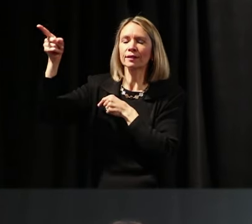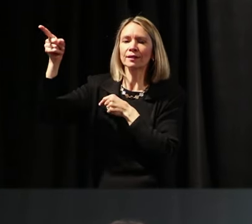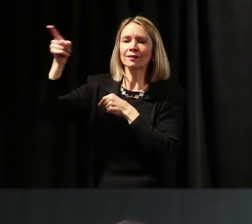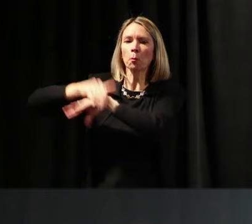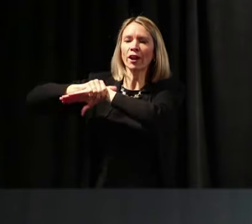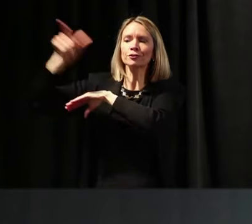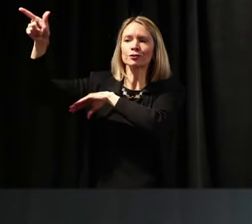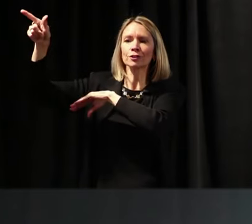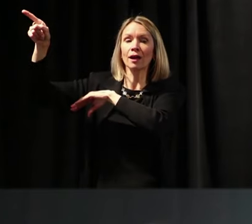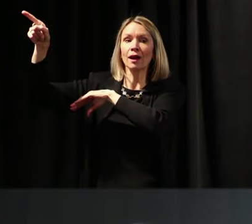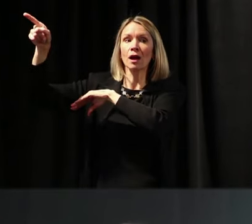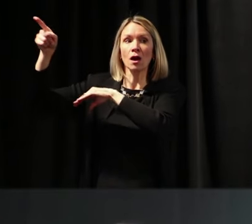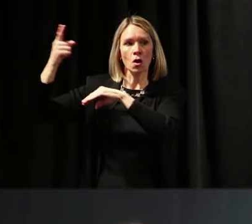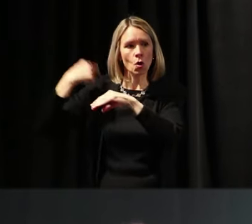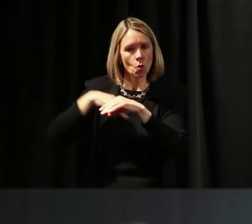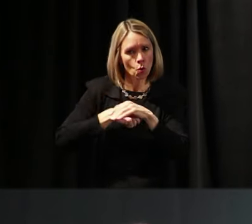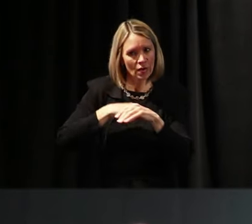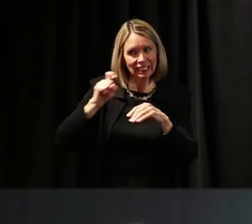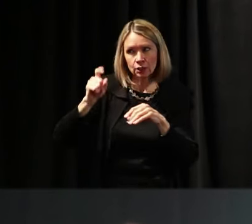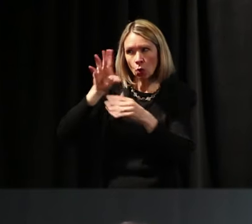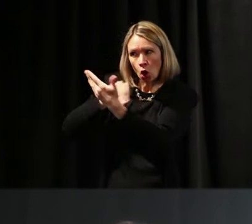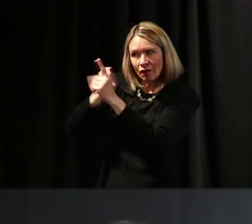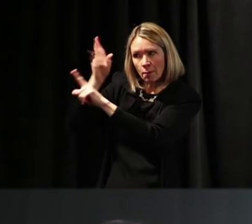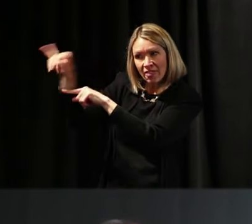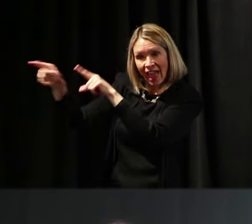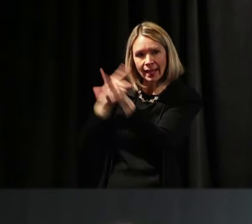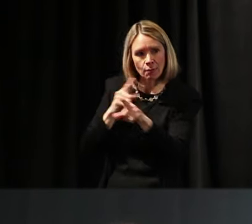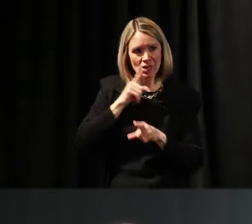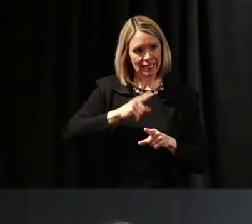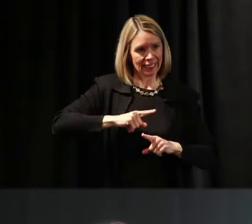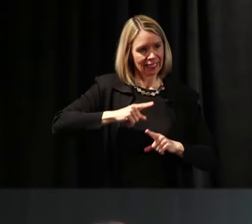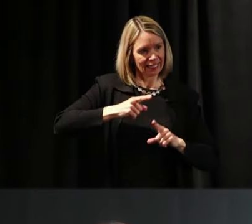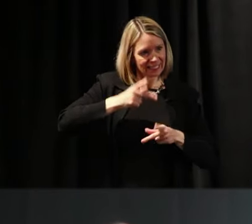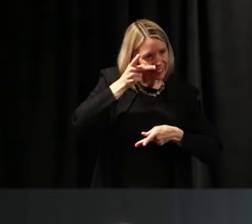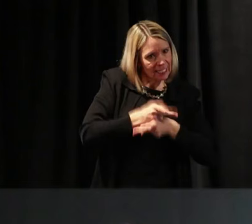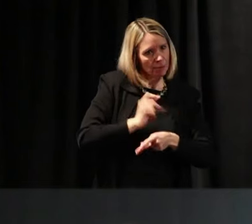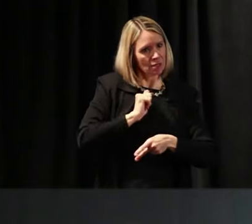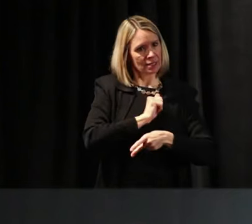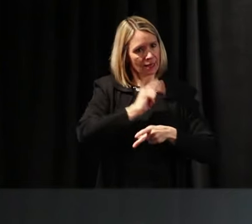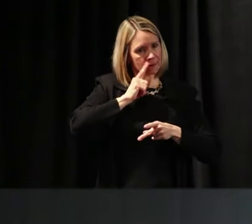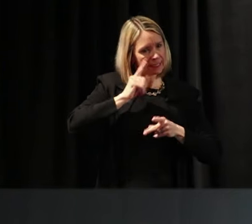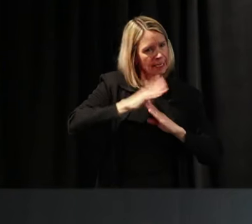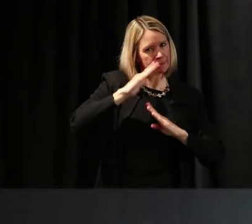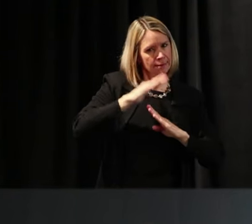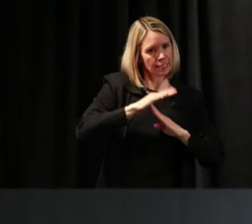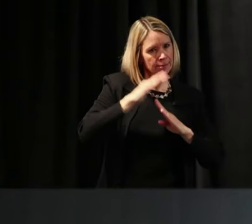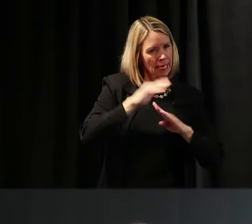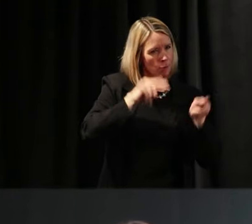We have to keep seeing what's going on globally. But Karl helped me understand some things about how the internet